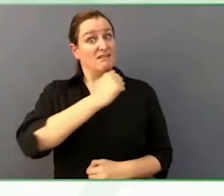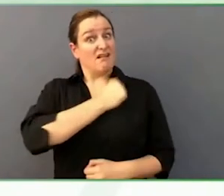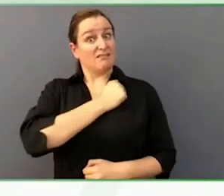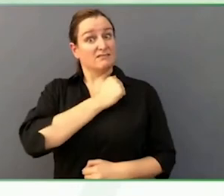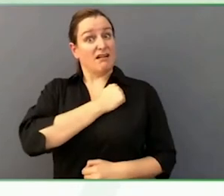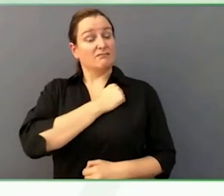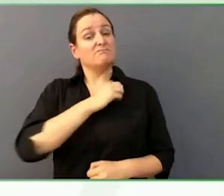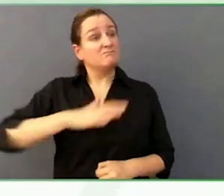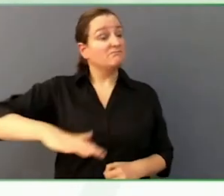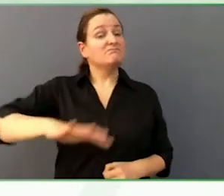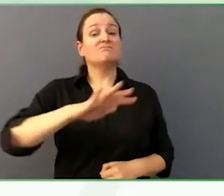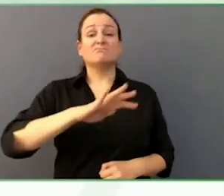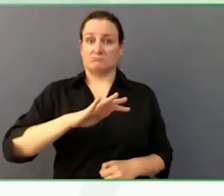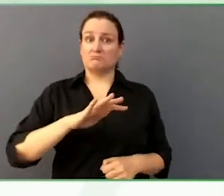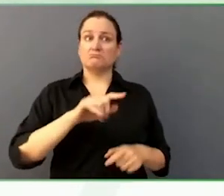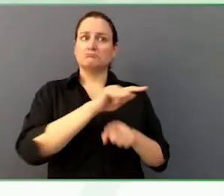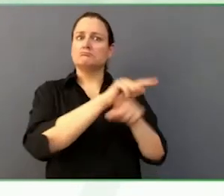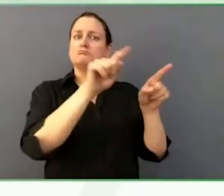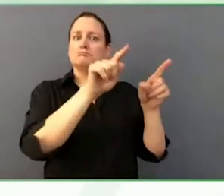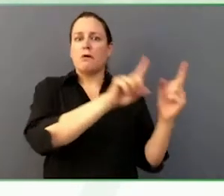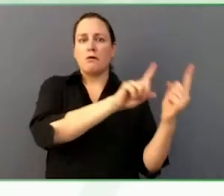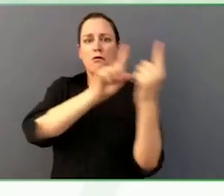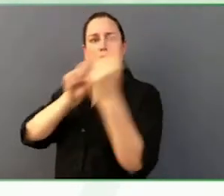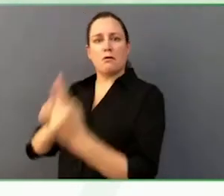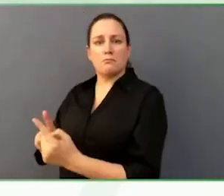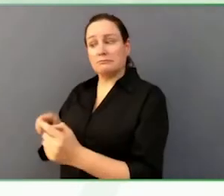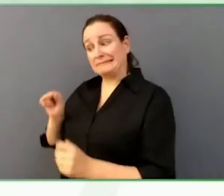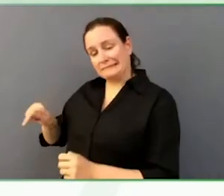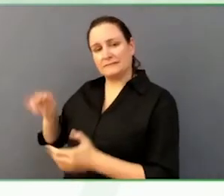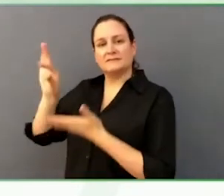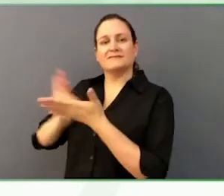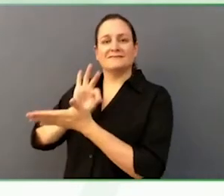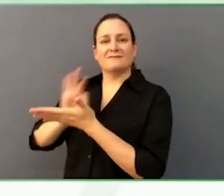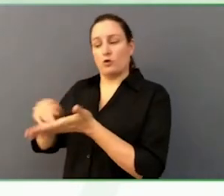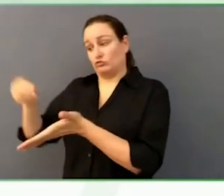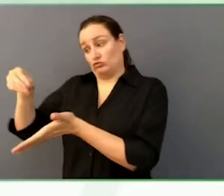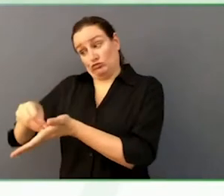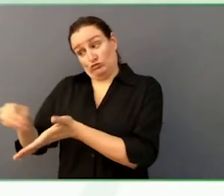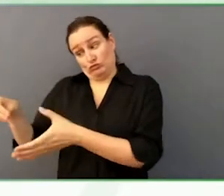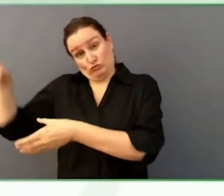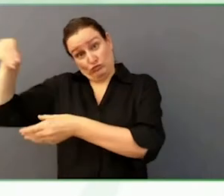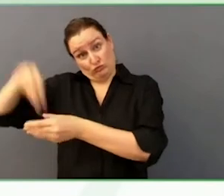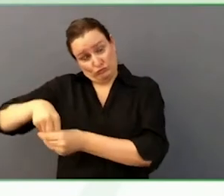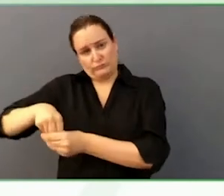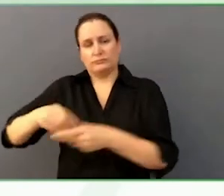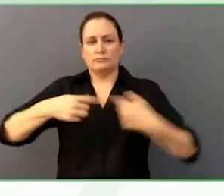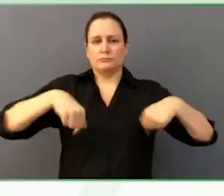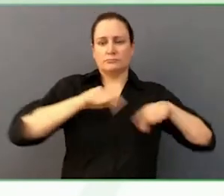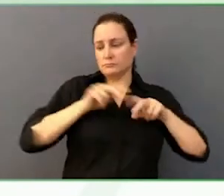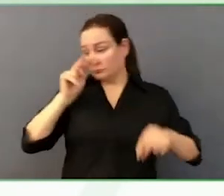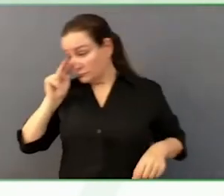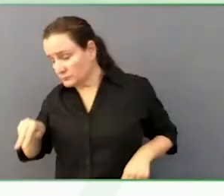They have that service. Laura, were you at Rotary when the voting teams have come in? Absolutely.